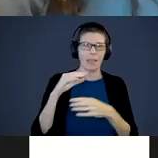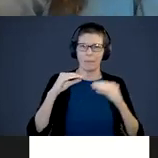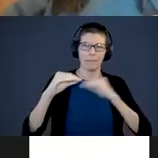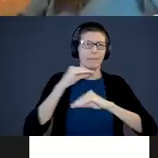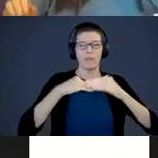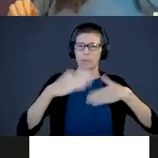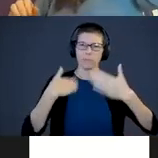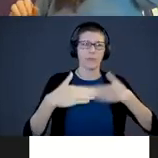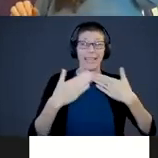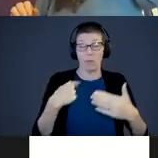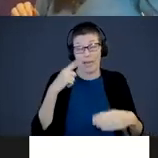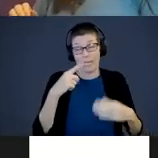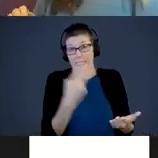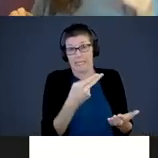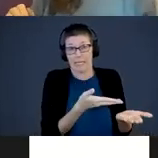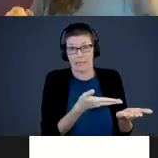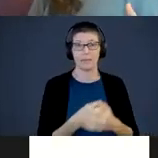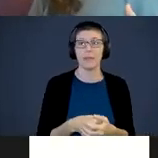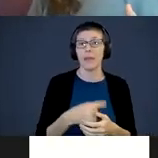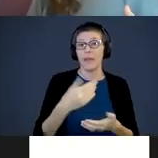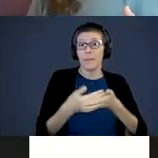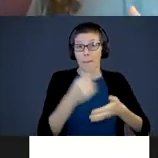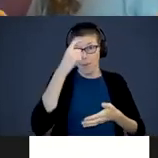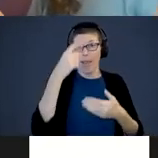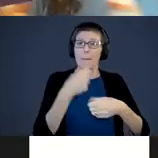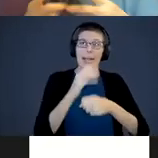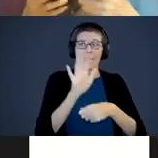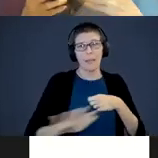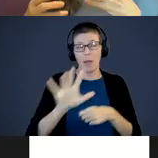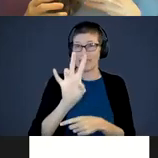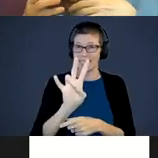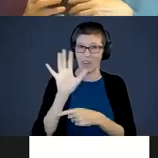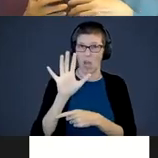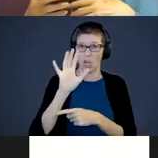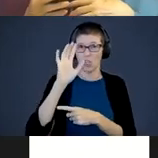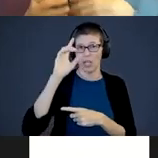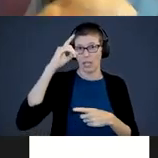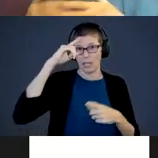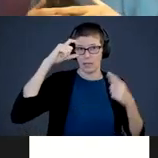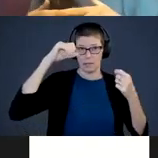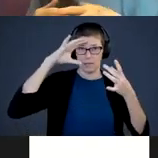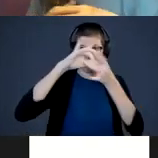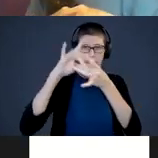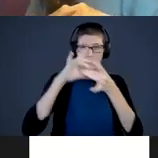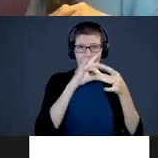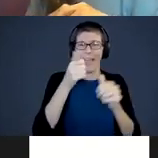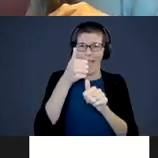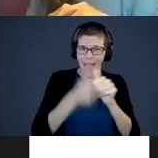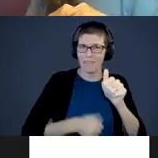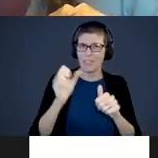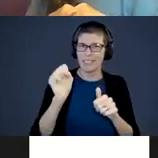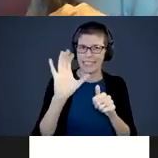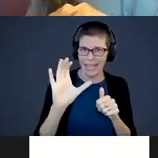The infant brain makes 700 synaptic connections every second in response to experiences in their